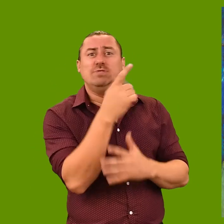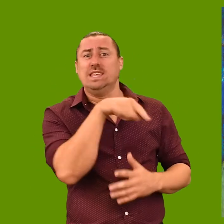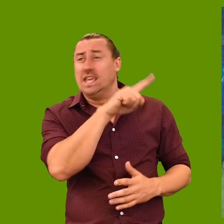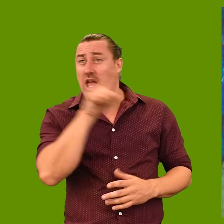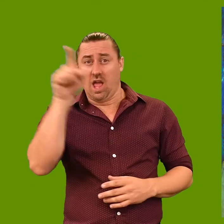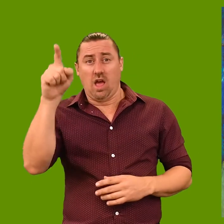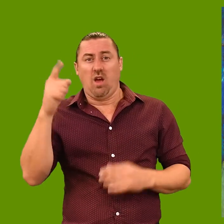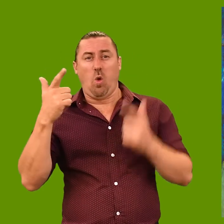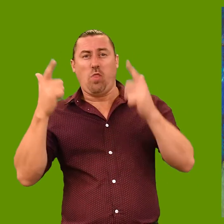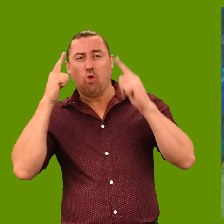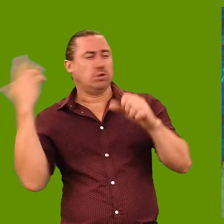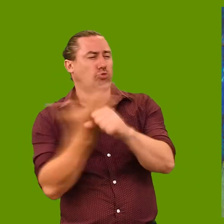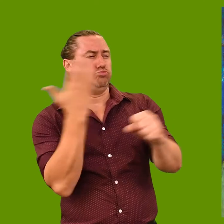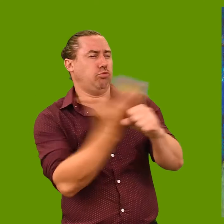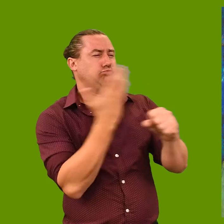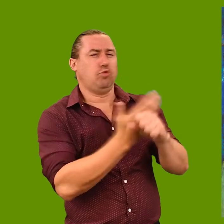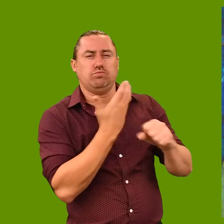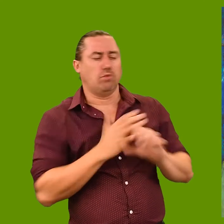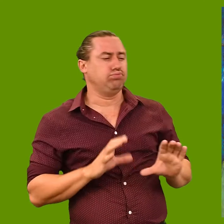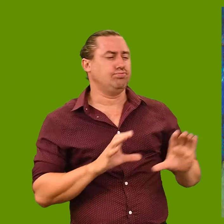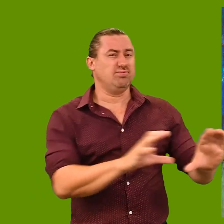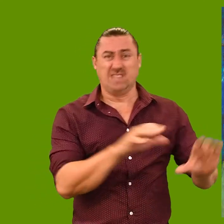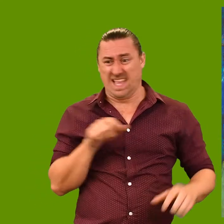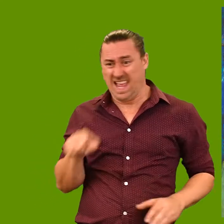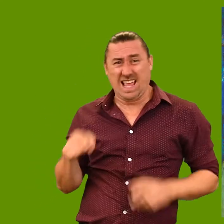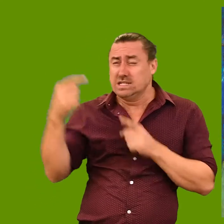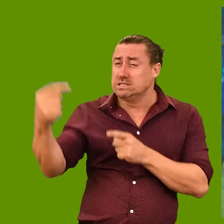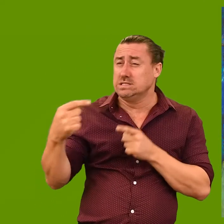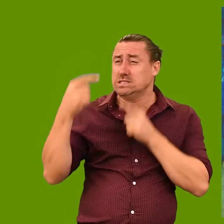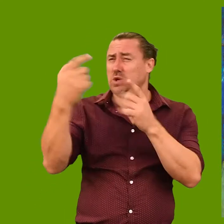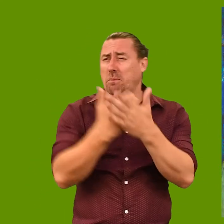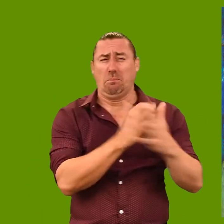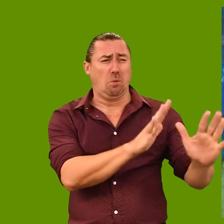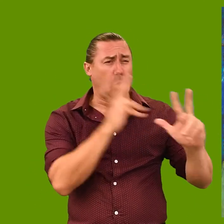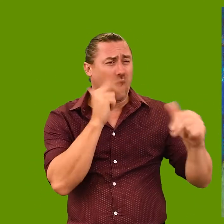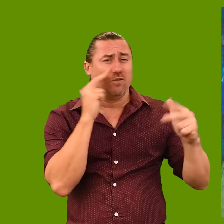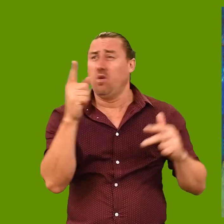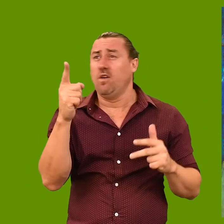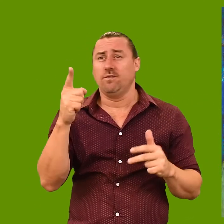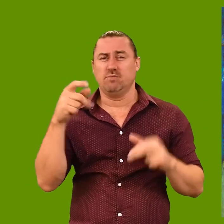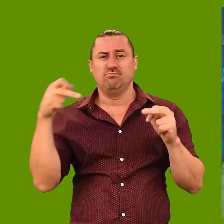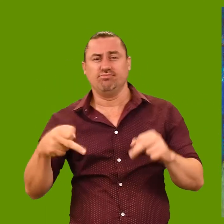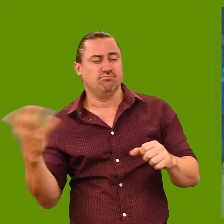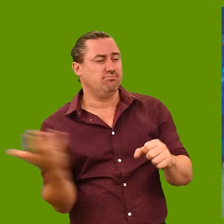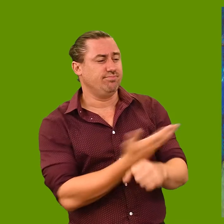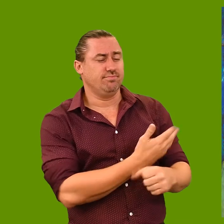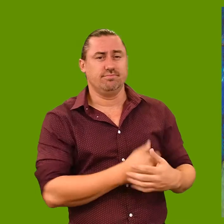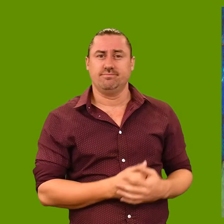by forest authorities, which Bruce and a small team had been fighting for years to protect.